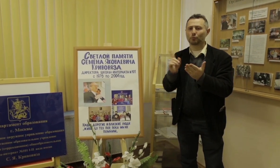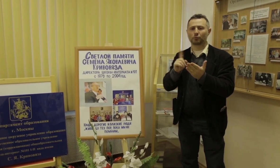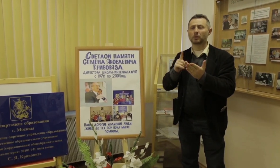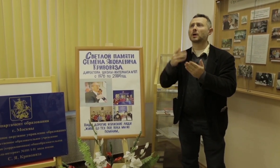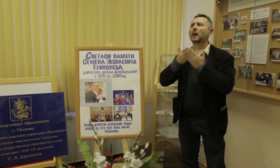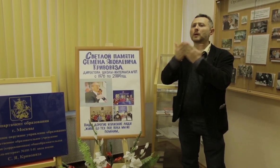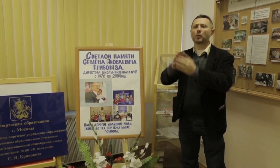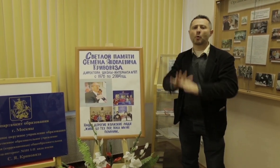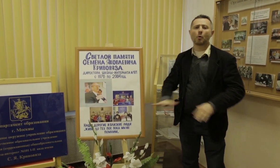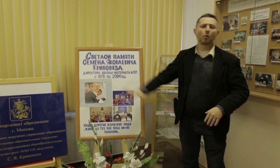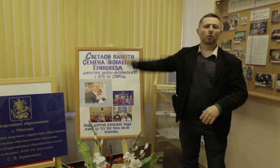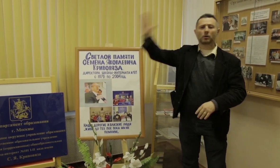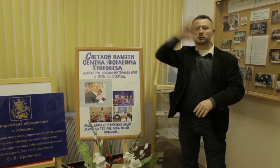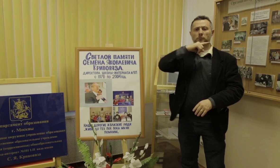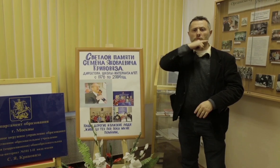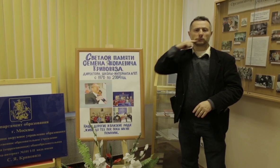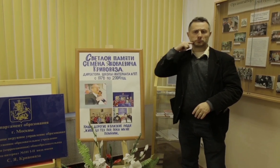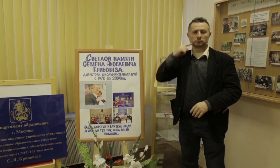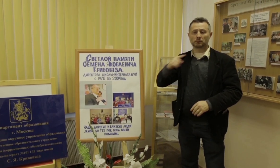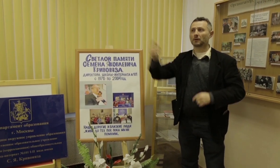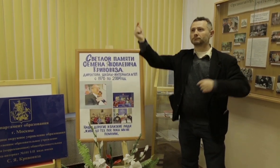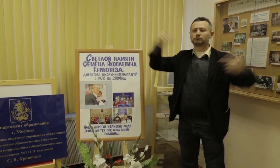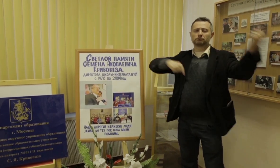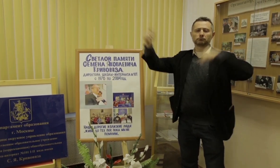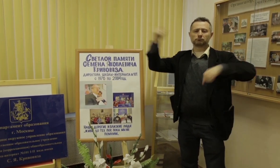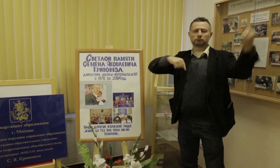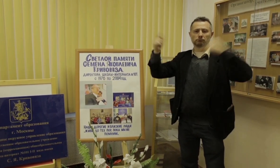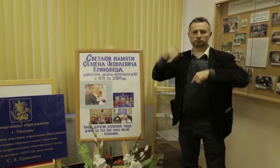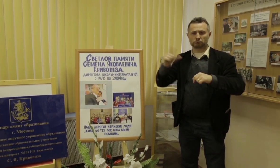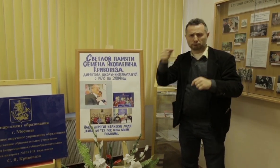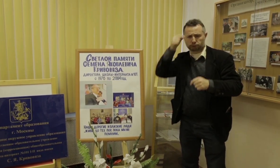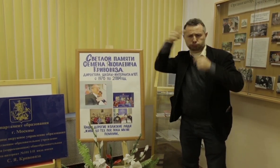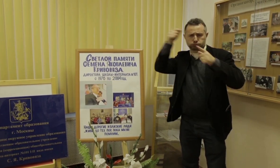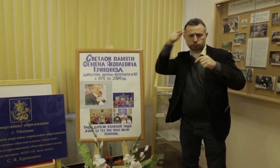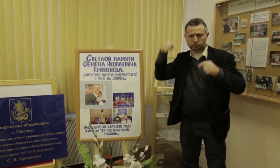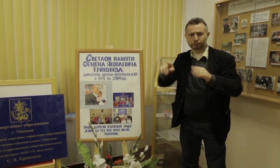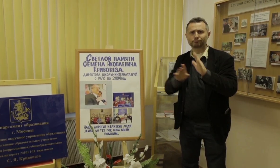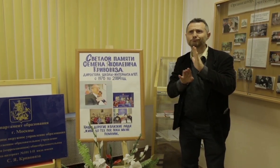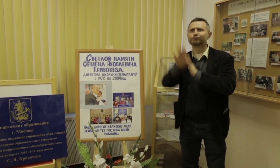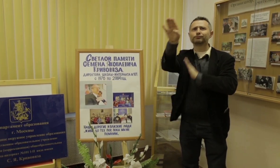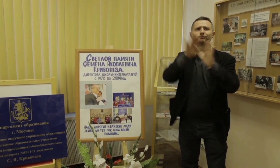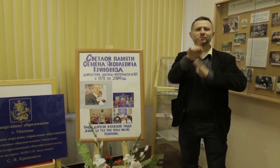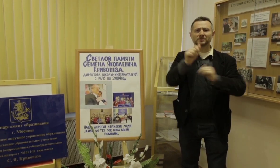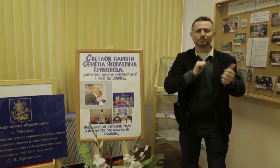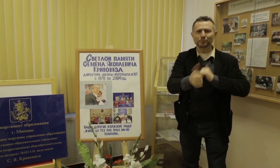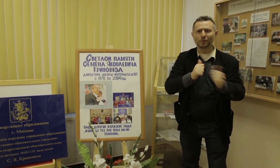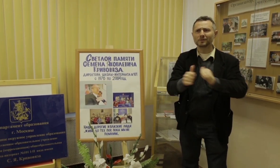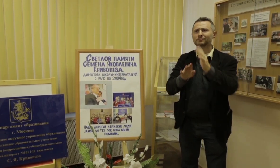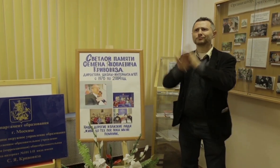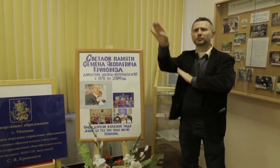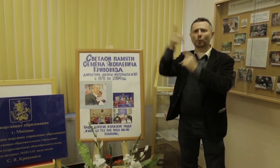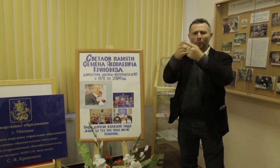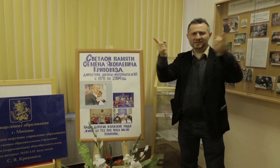director of the theater, Nikolay Chauschyan, came to me and asked what problems I was having. I told him I needed funding, that it